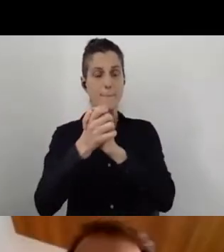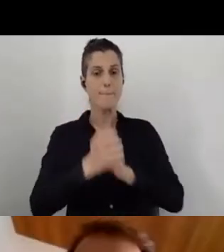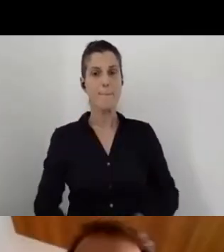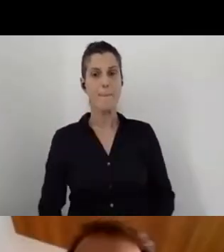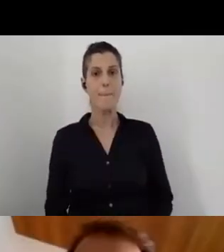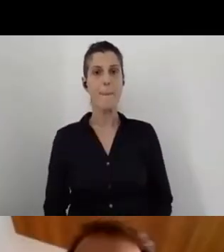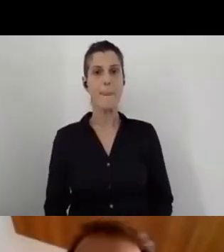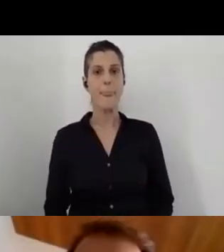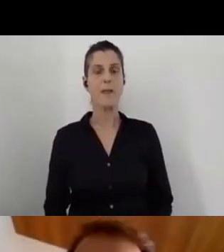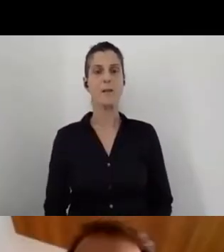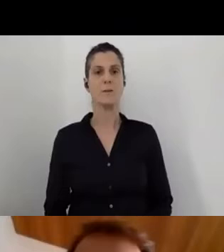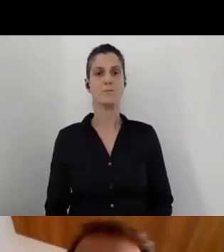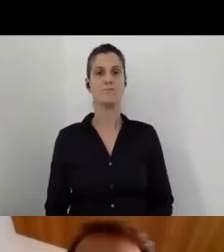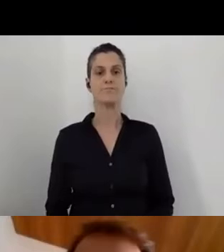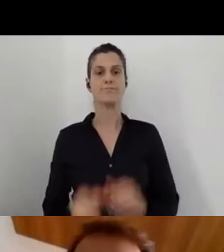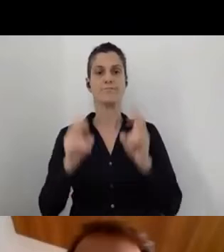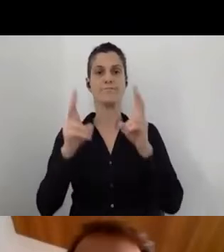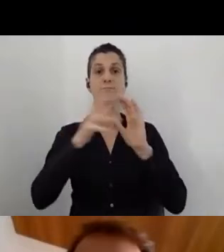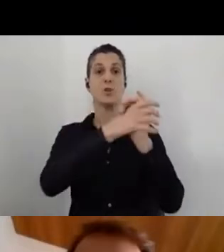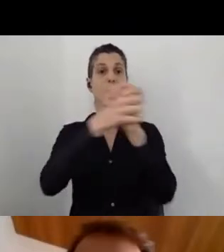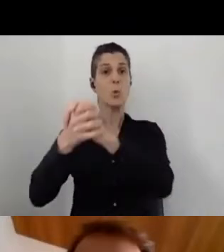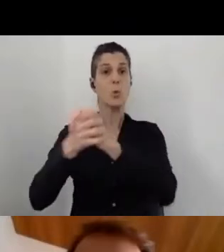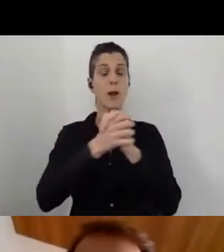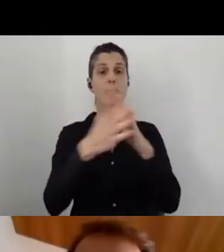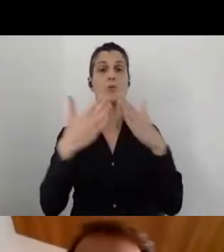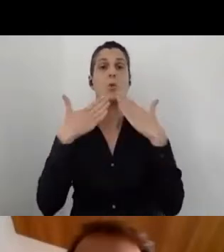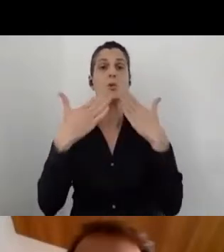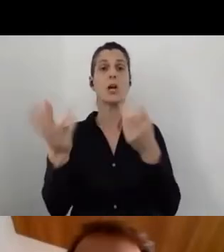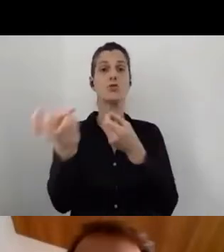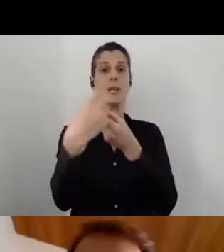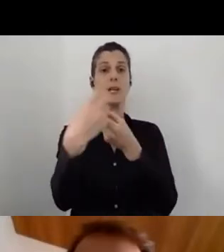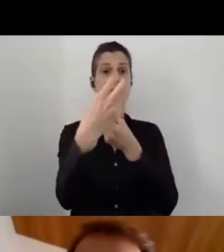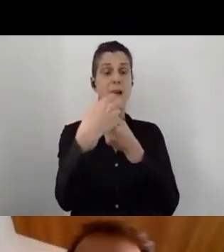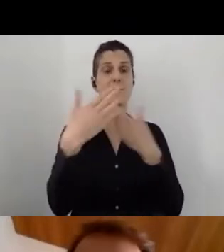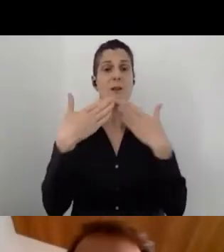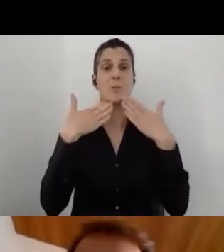Hi, everybody. Thank you for joining us. Thank you, Ohad.